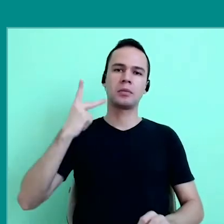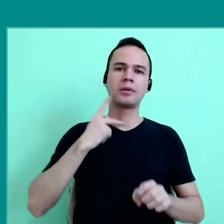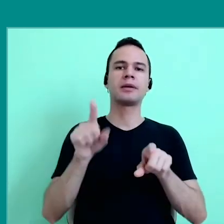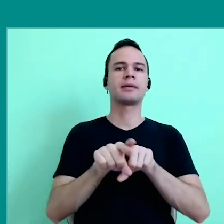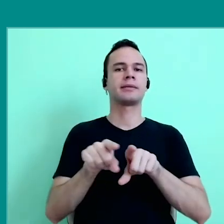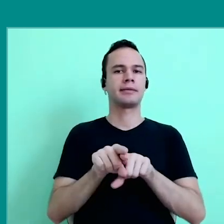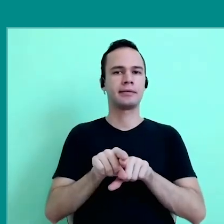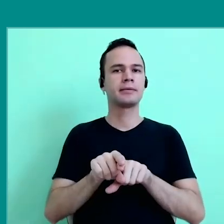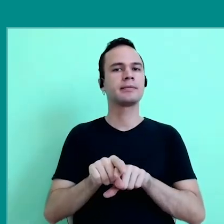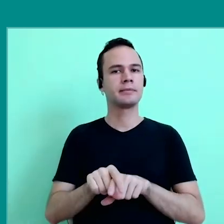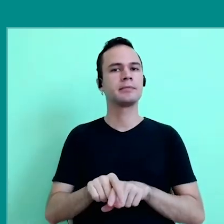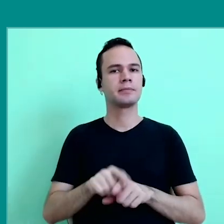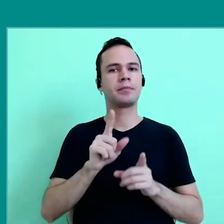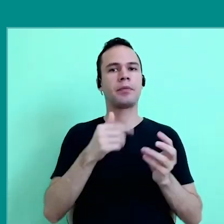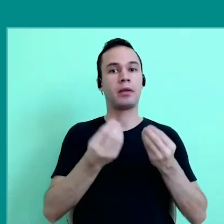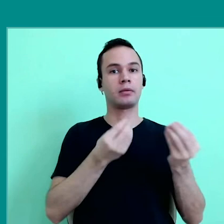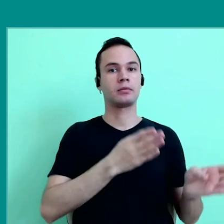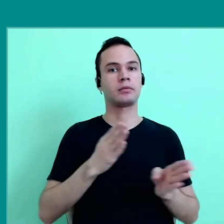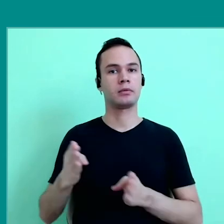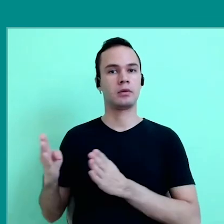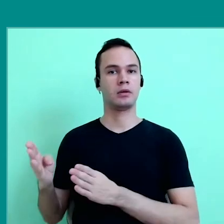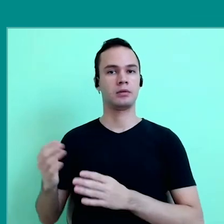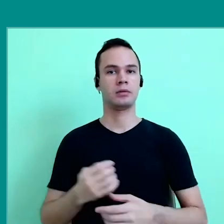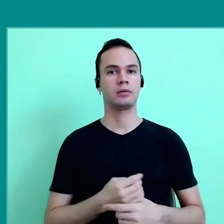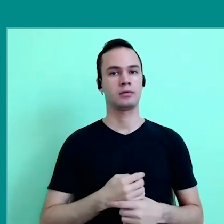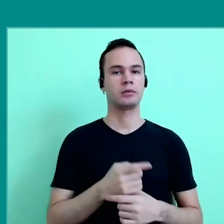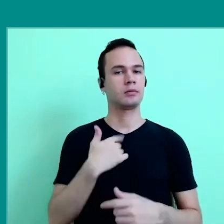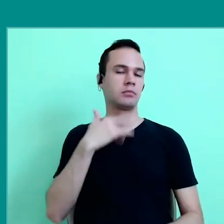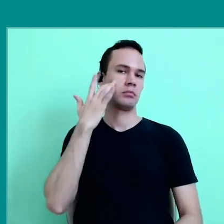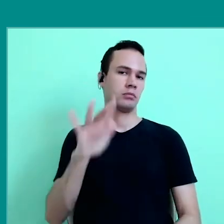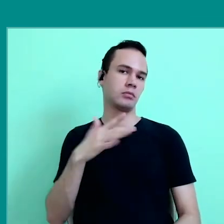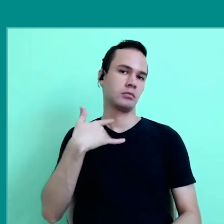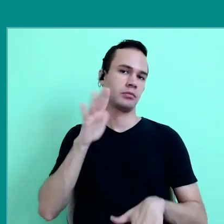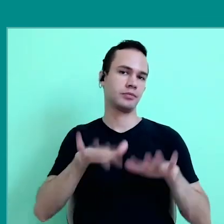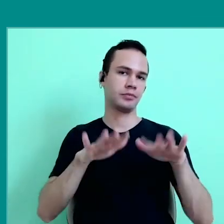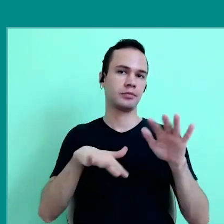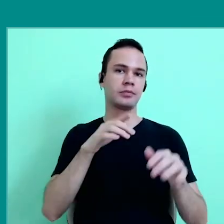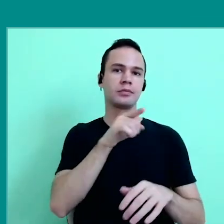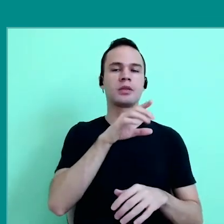like: "How is this planned?" I do not know. Maybe the software